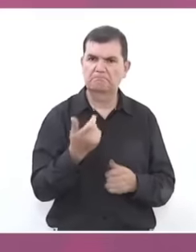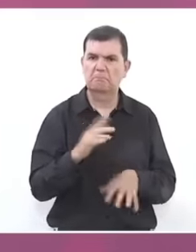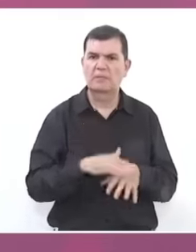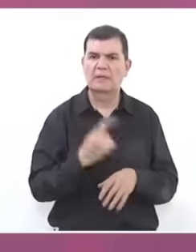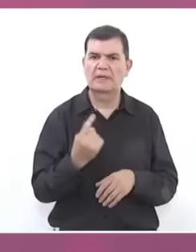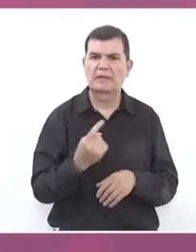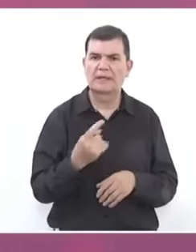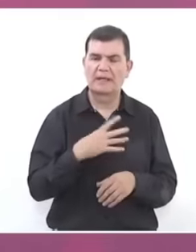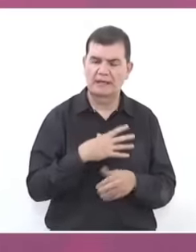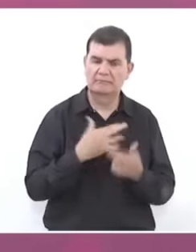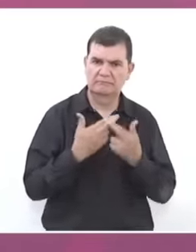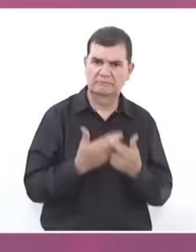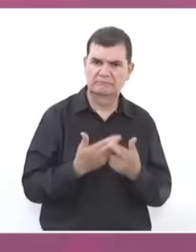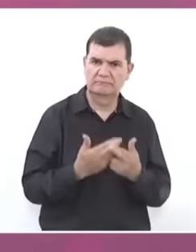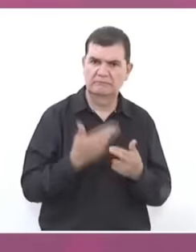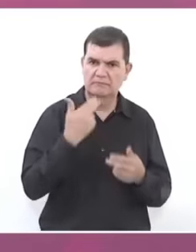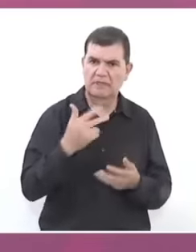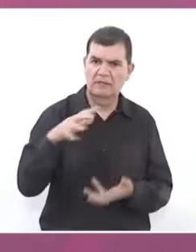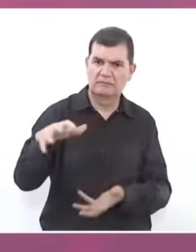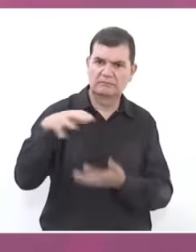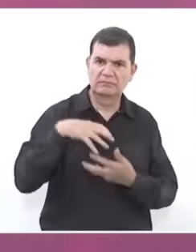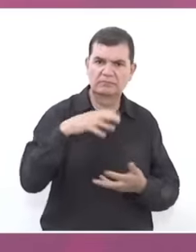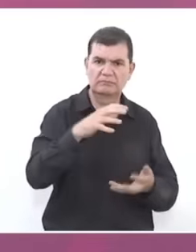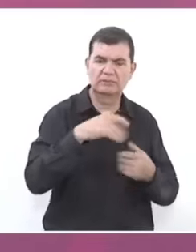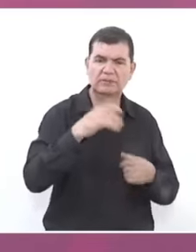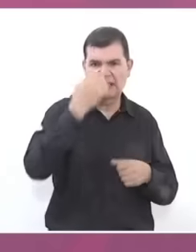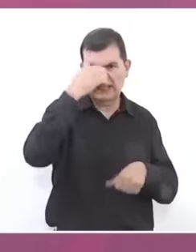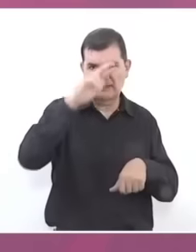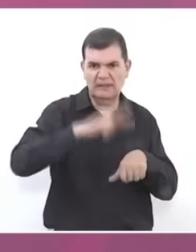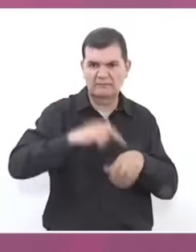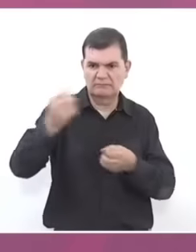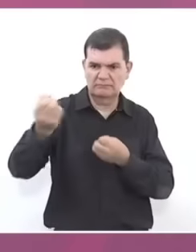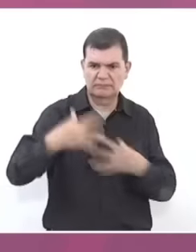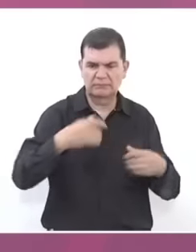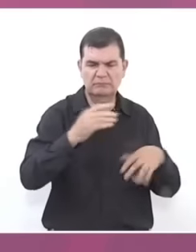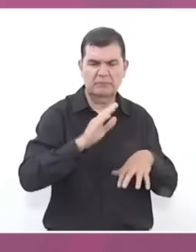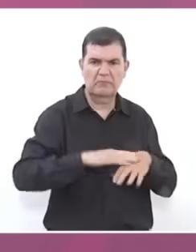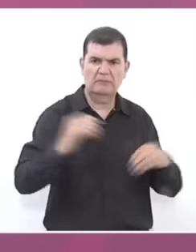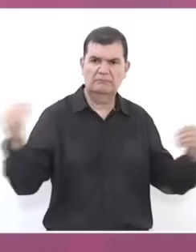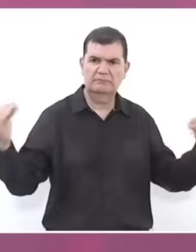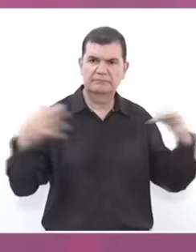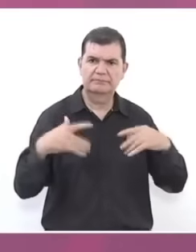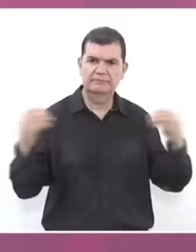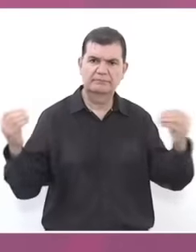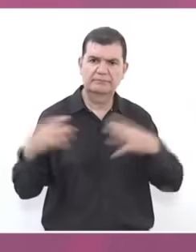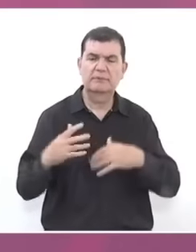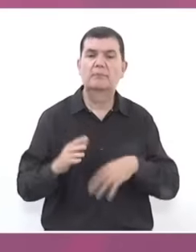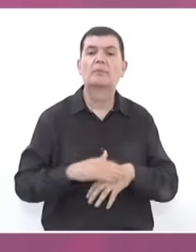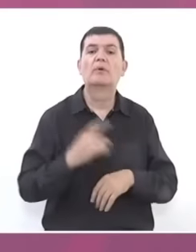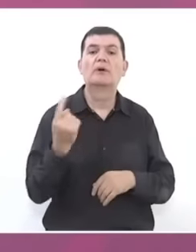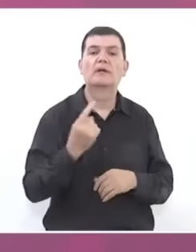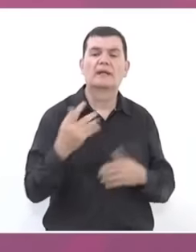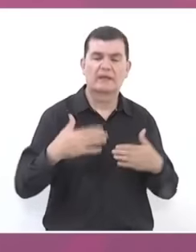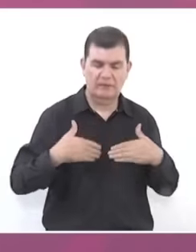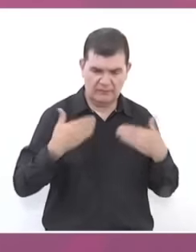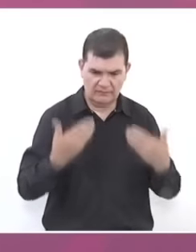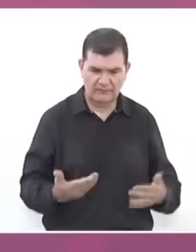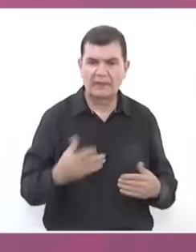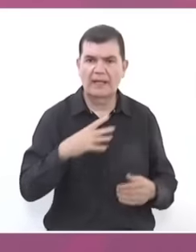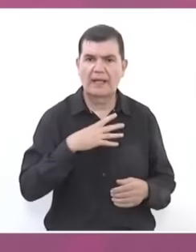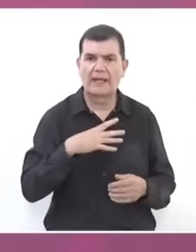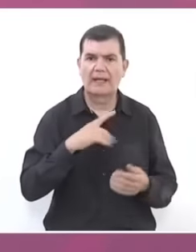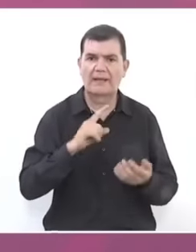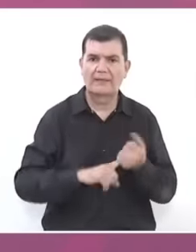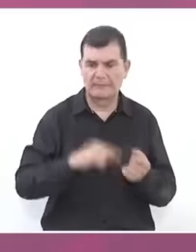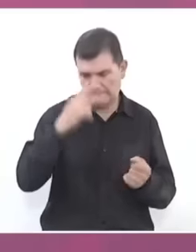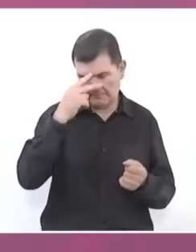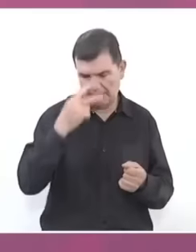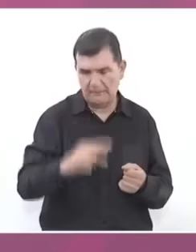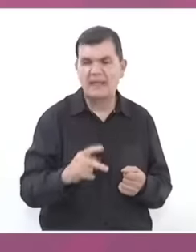foreign investment is coming like never before good they trust in Mexico and what they trust in